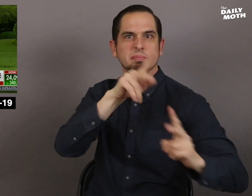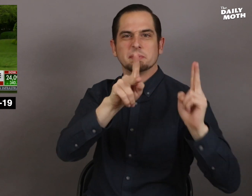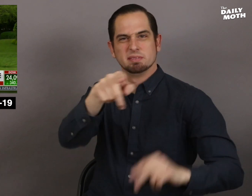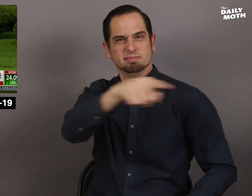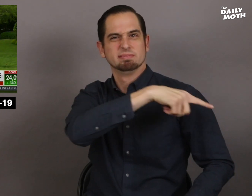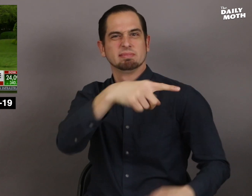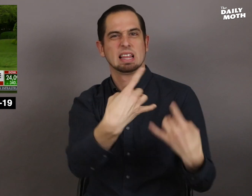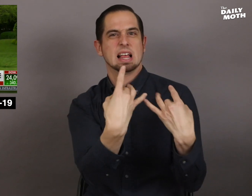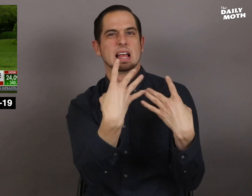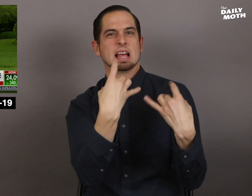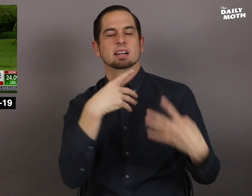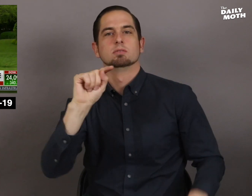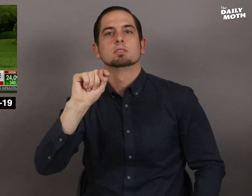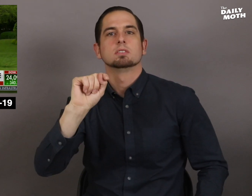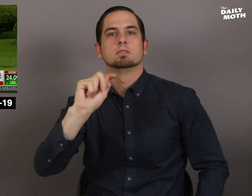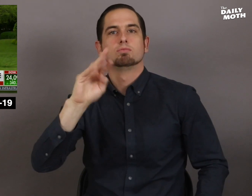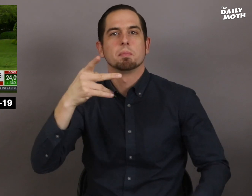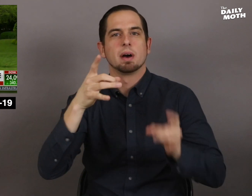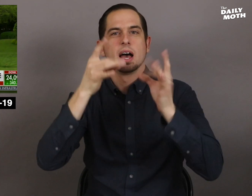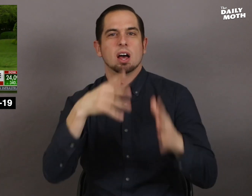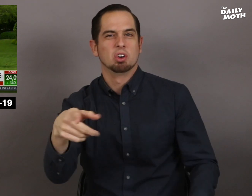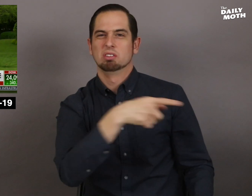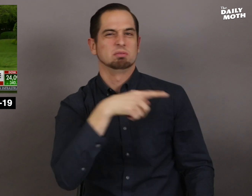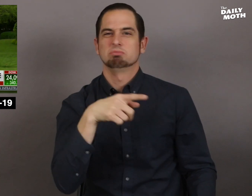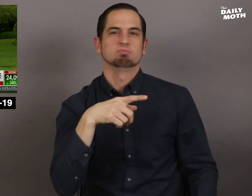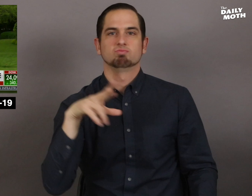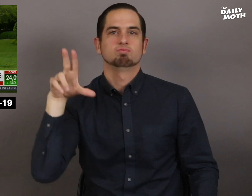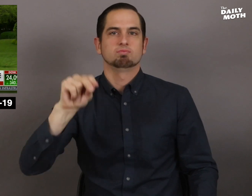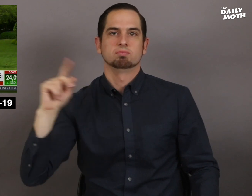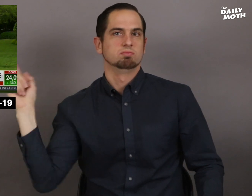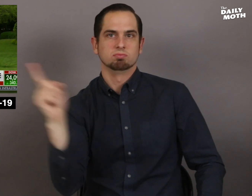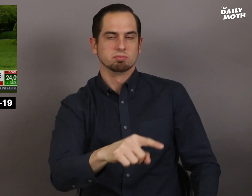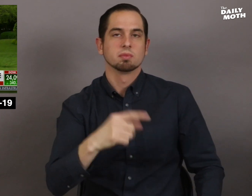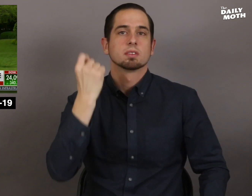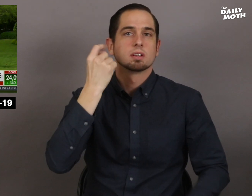a bunch of Trump haters.